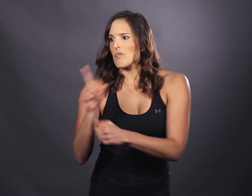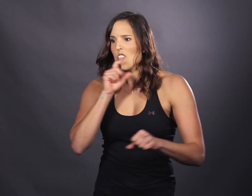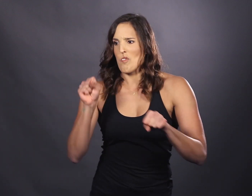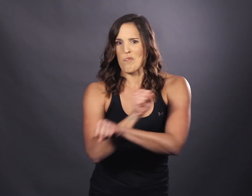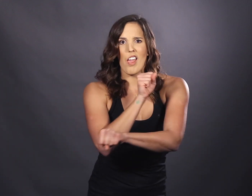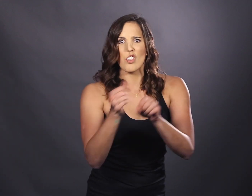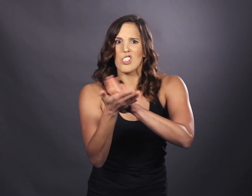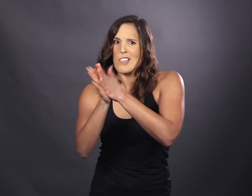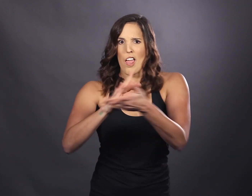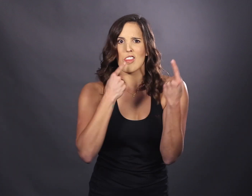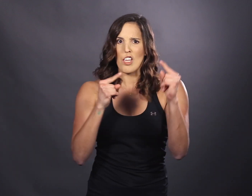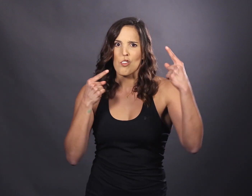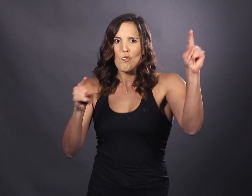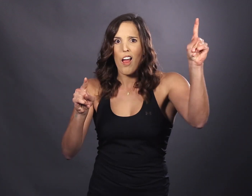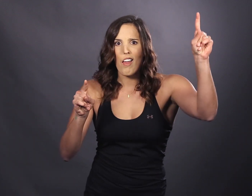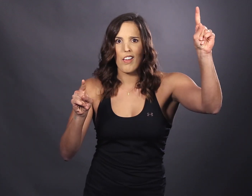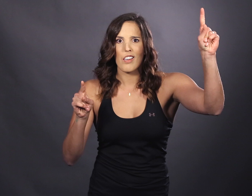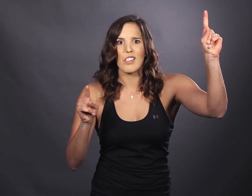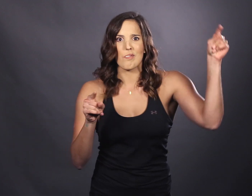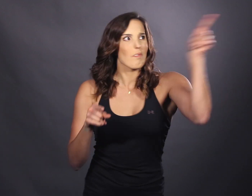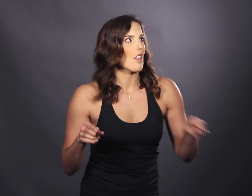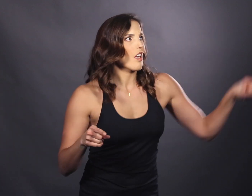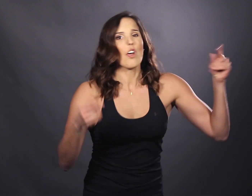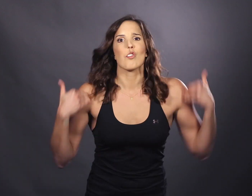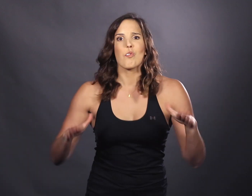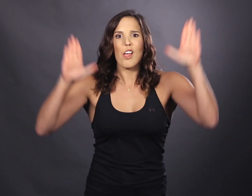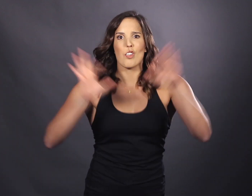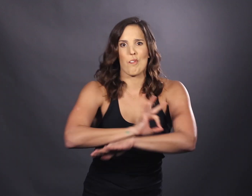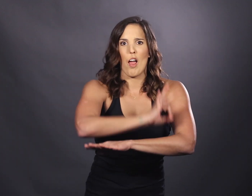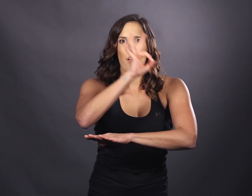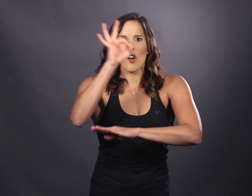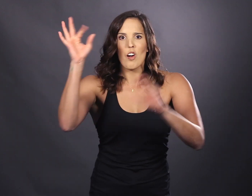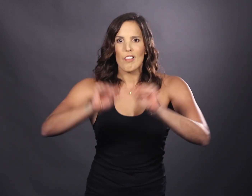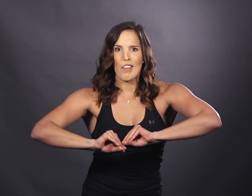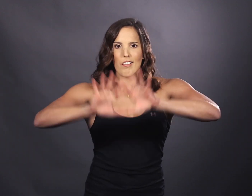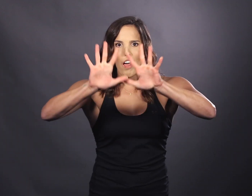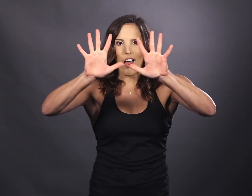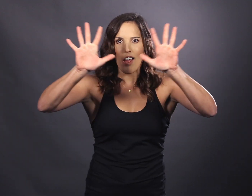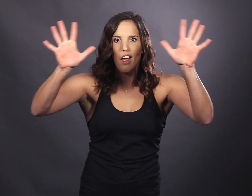If we manage to get this right They'll surrender by early light